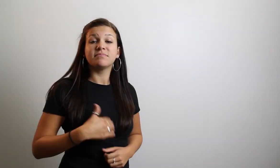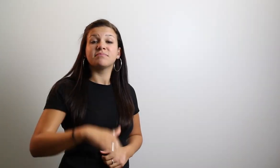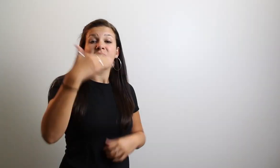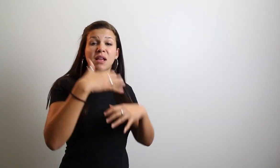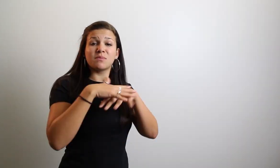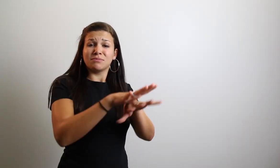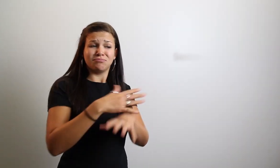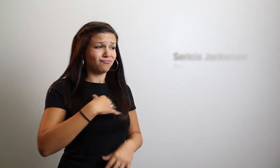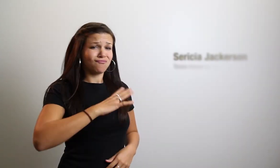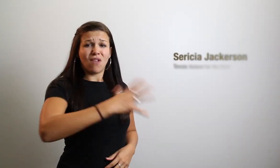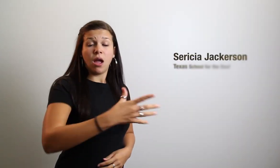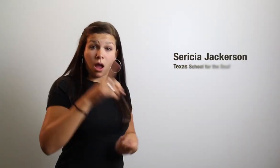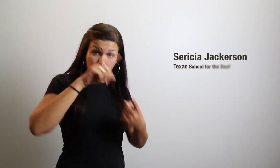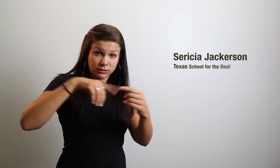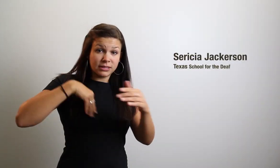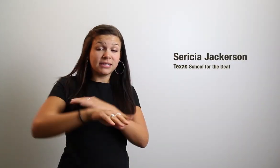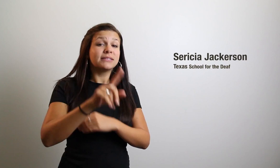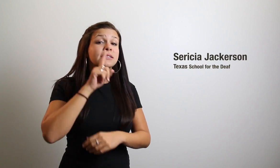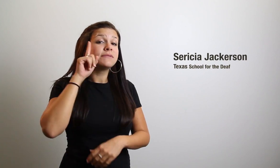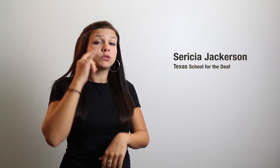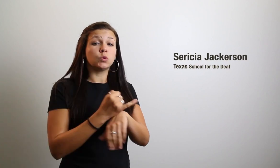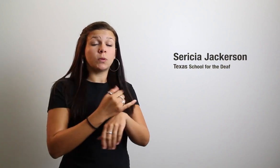I was fine while attending a mainstreaming school all my life until I transferred to a Deaf school.